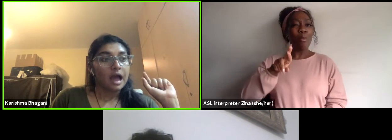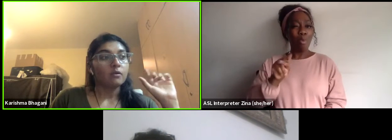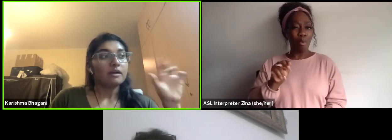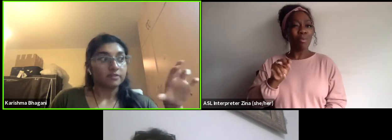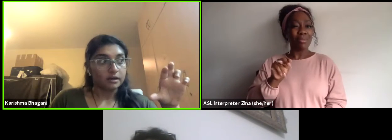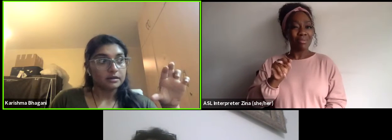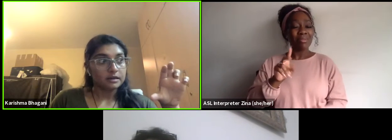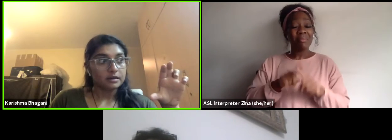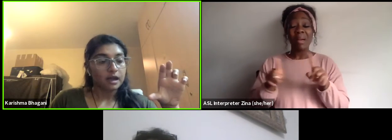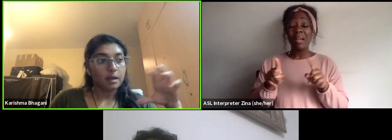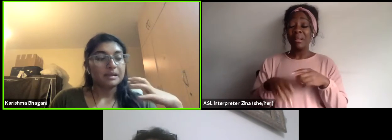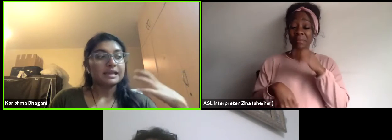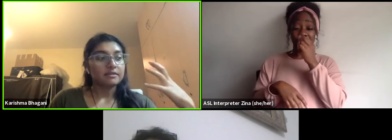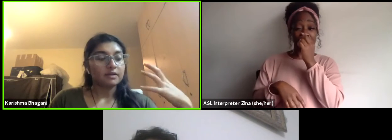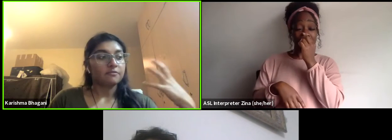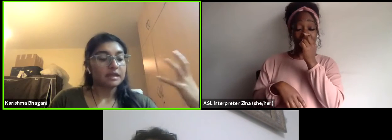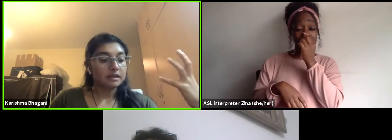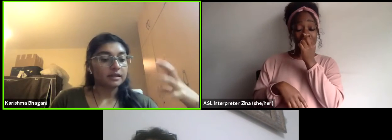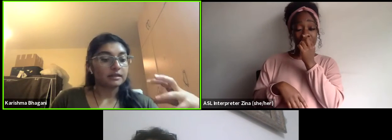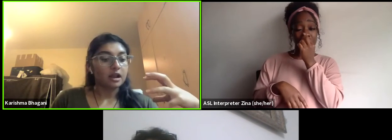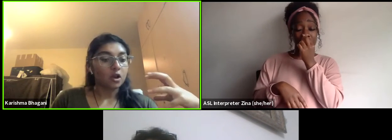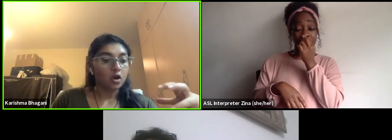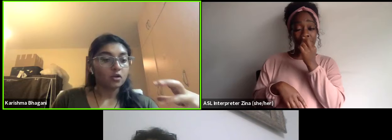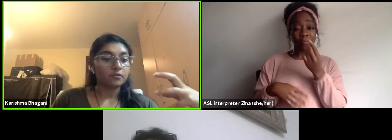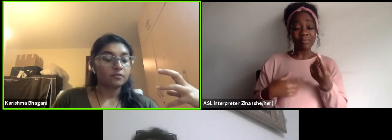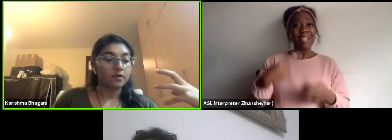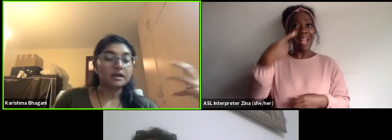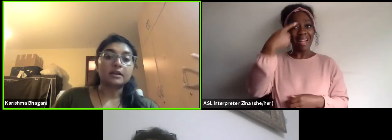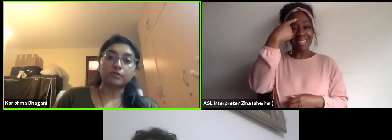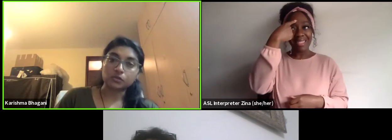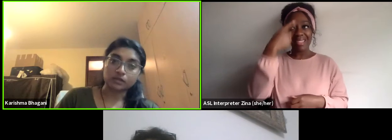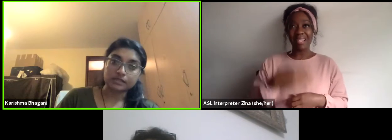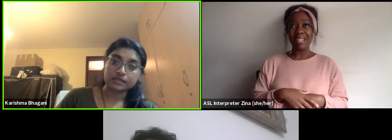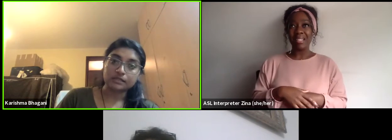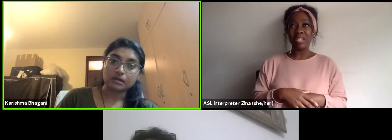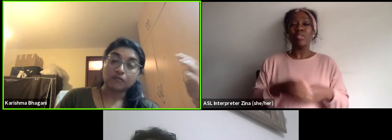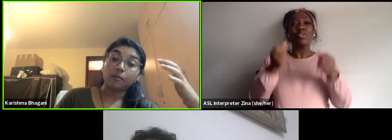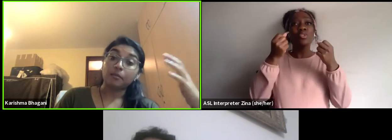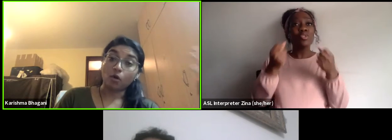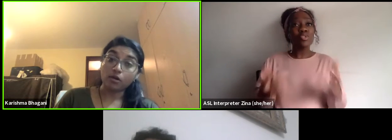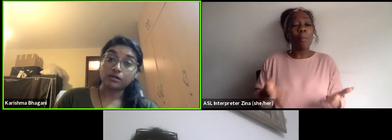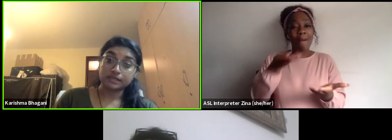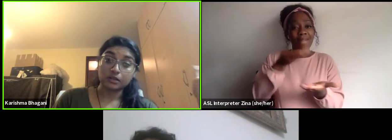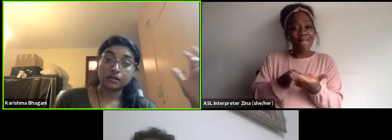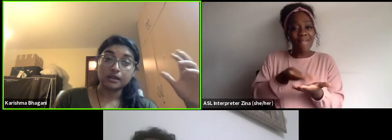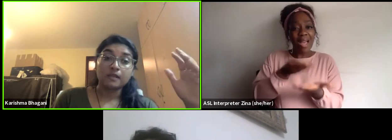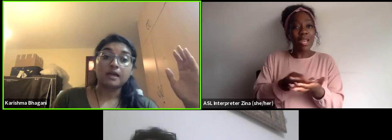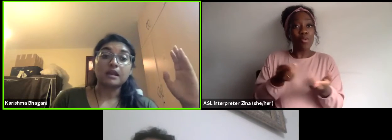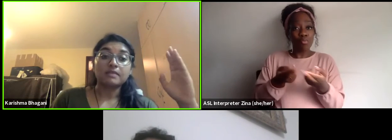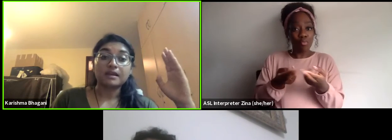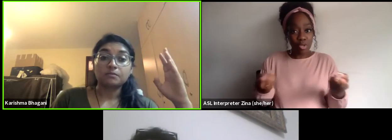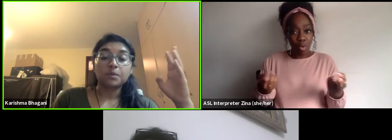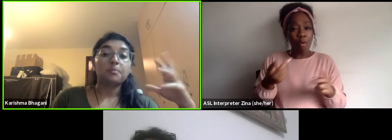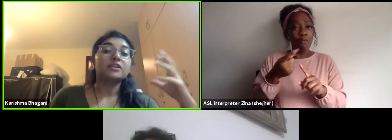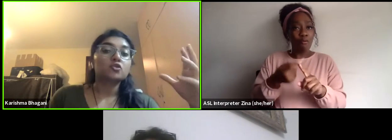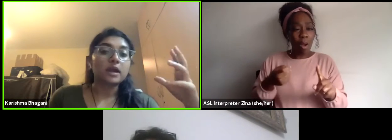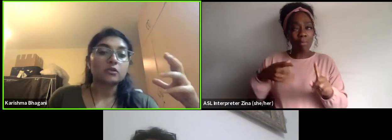However, I believe and feel that there are a lot of funding resources from abroad still that perpetuate